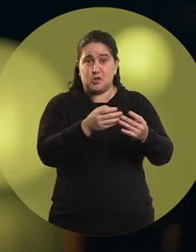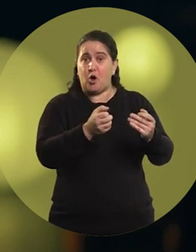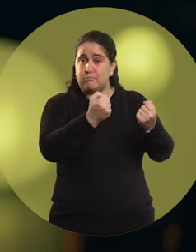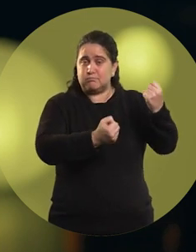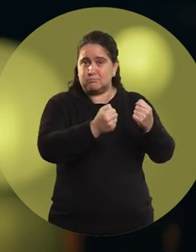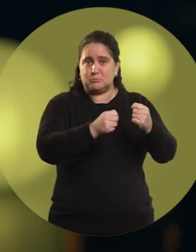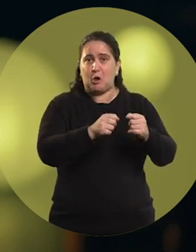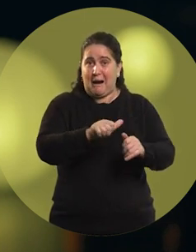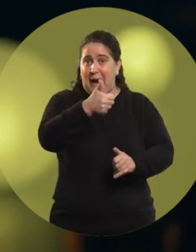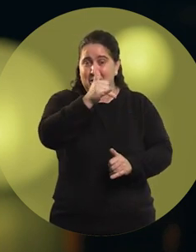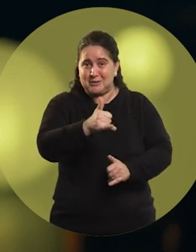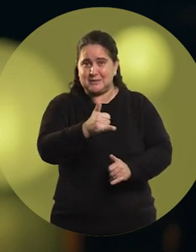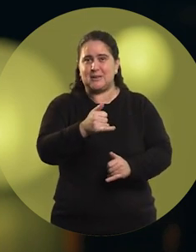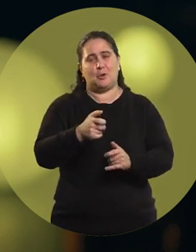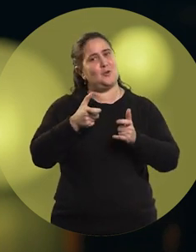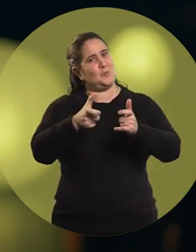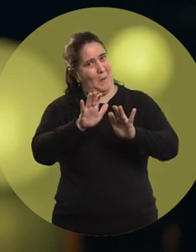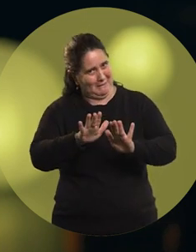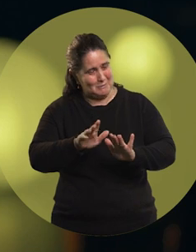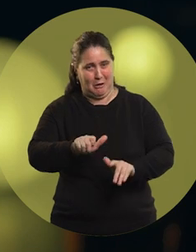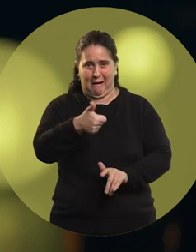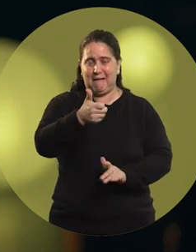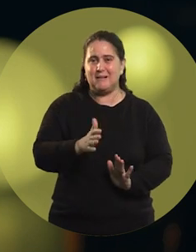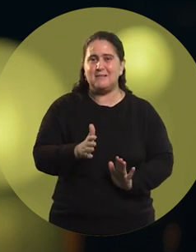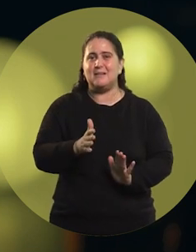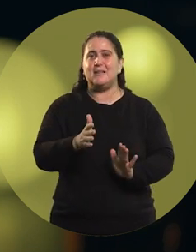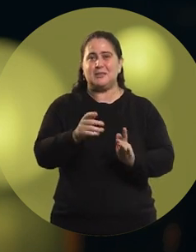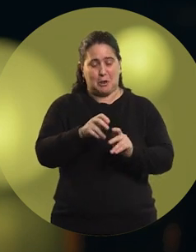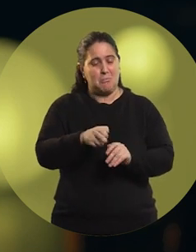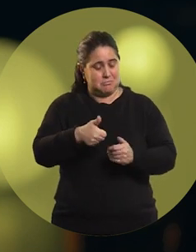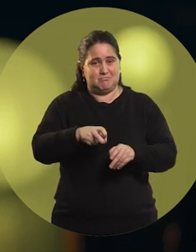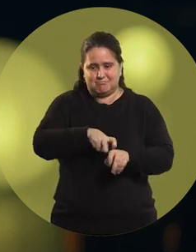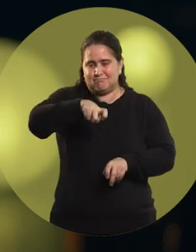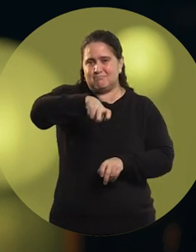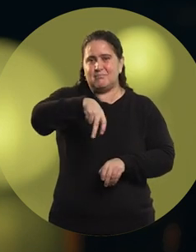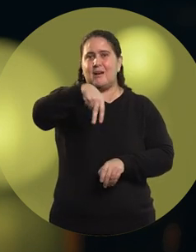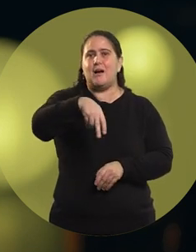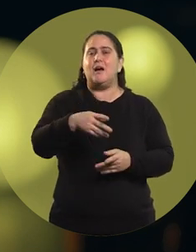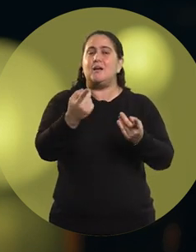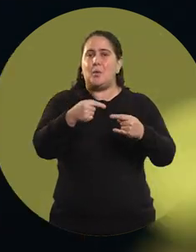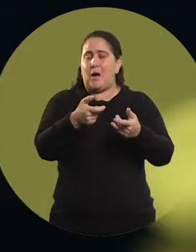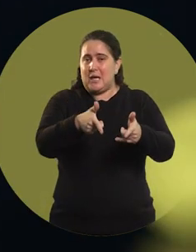It was quite a lucky podium actually, but I made it anyway.